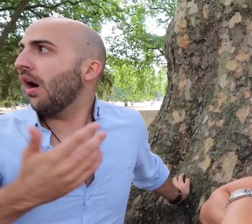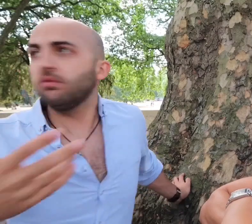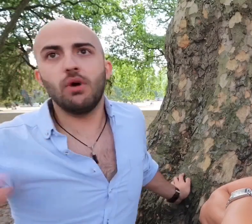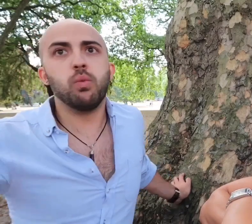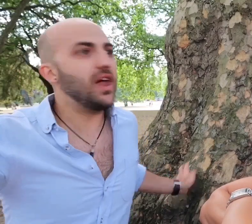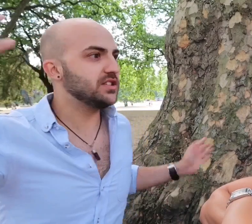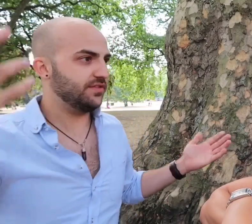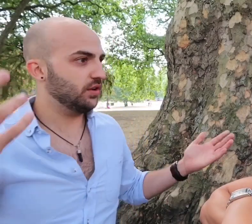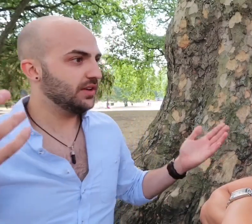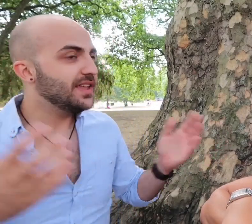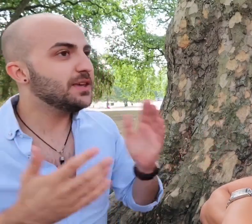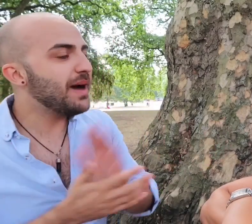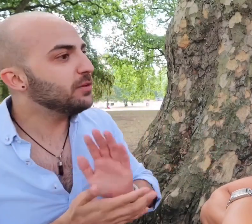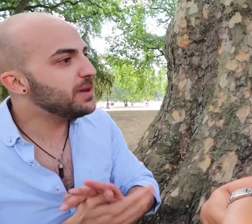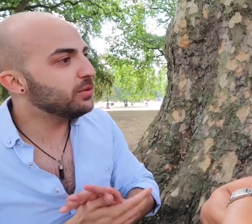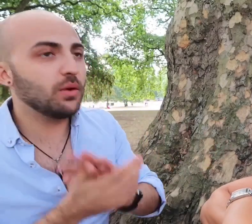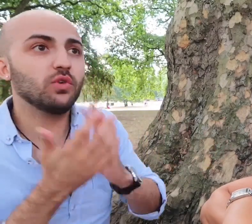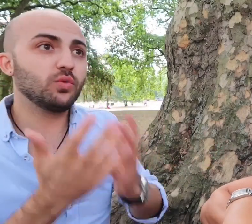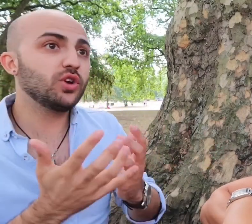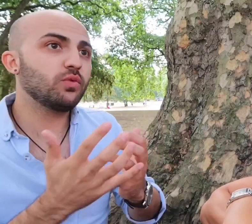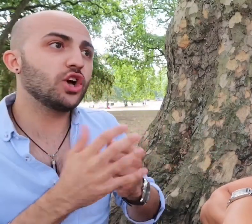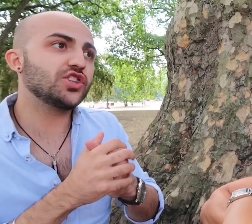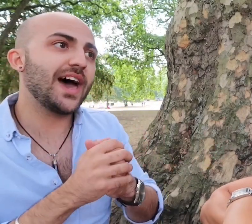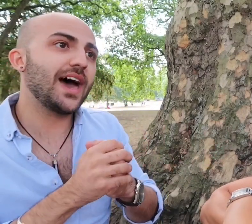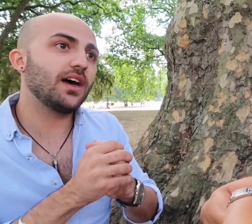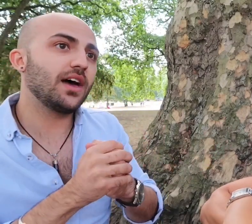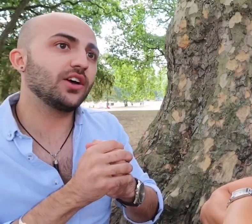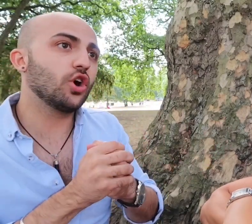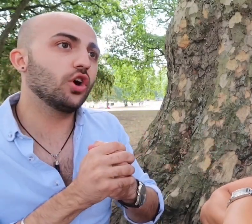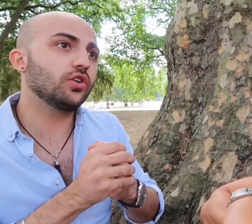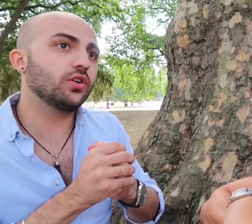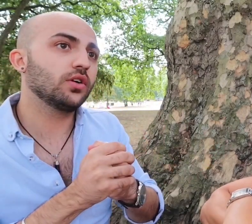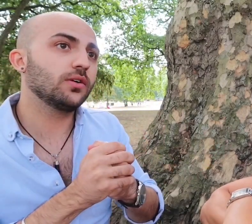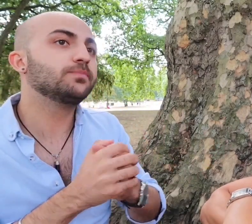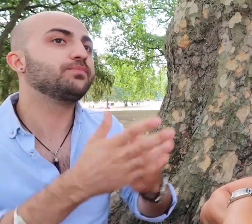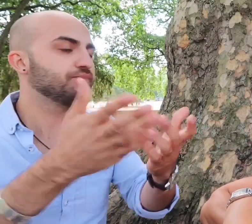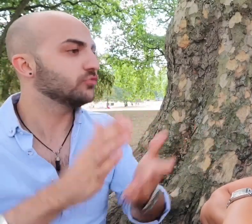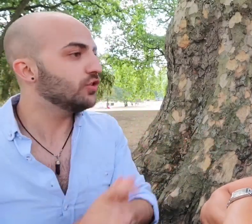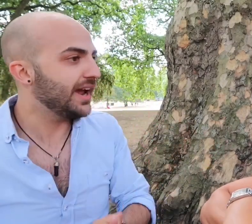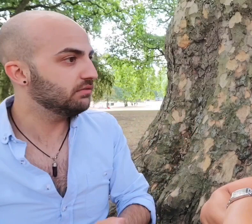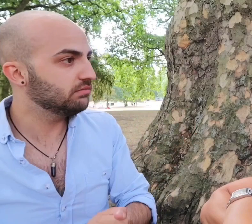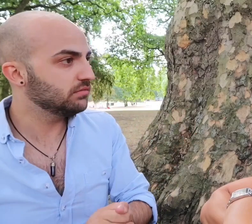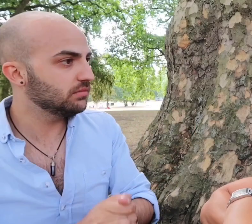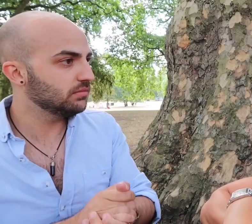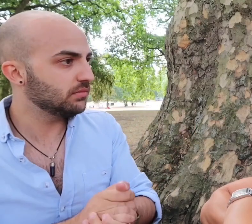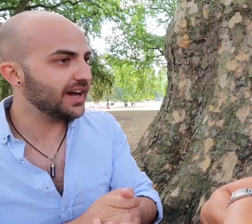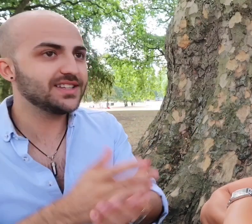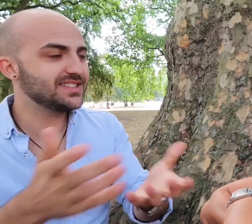Wonderful! The amount of people who would have watched that and gone "Great, i understand"